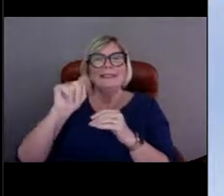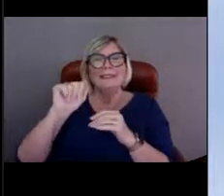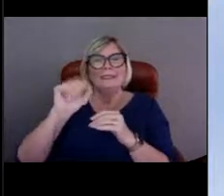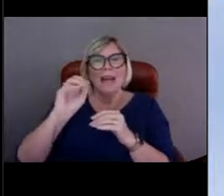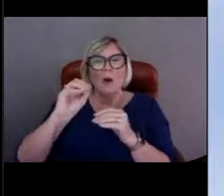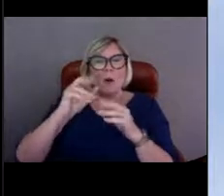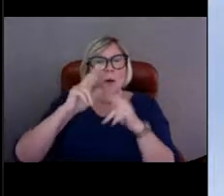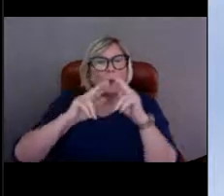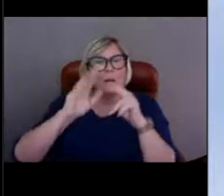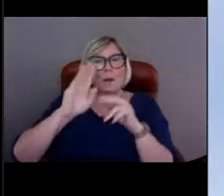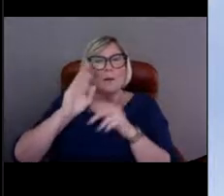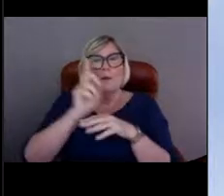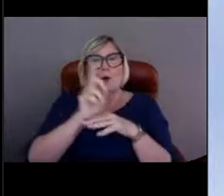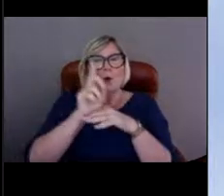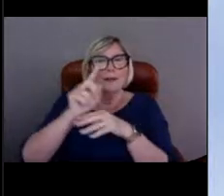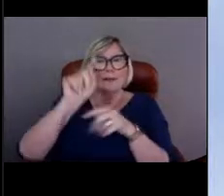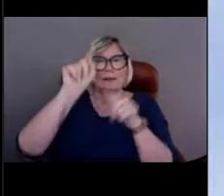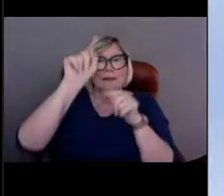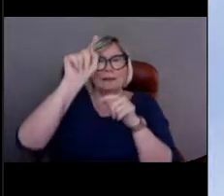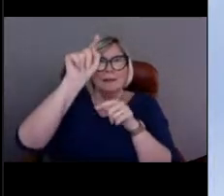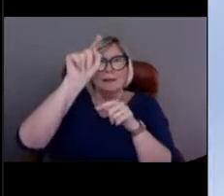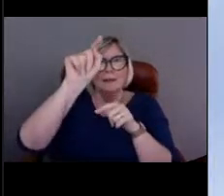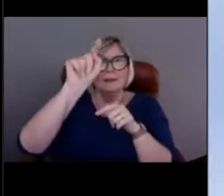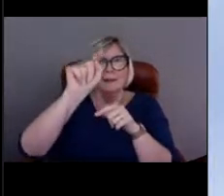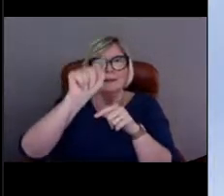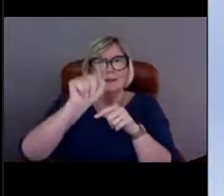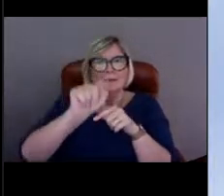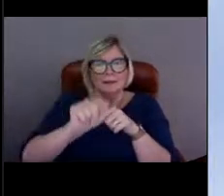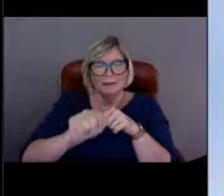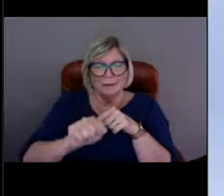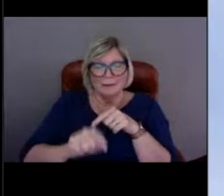how far apart are they? How much distance is between them?